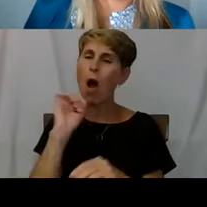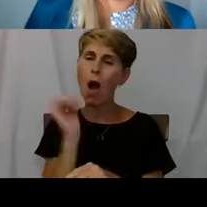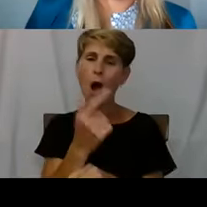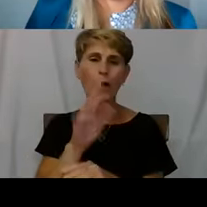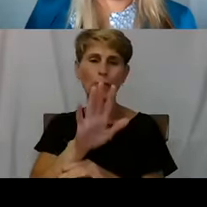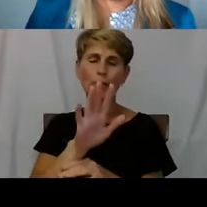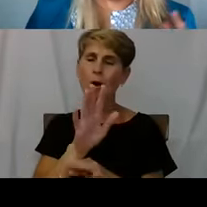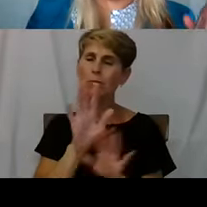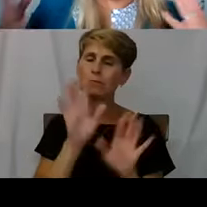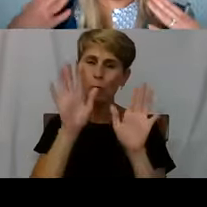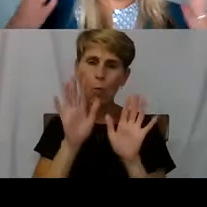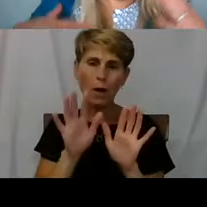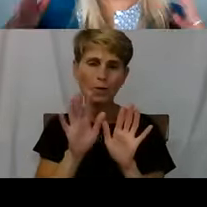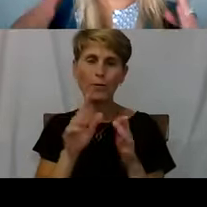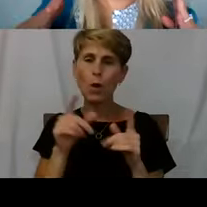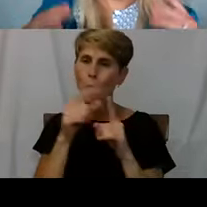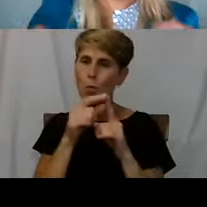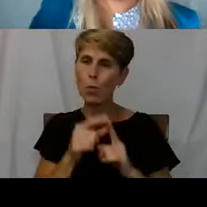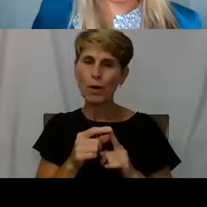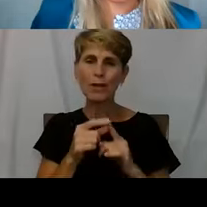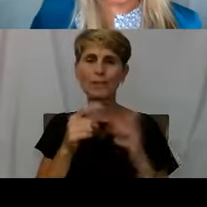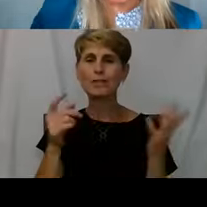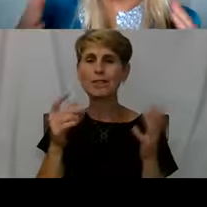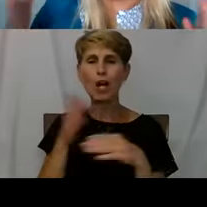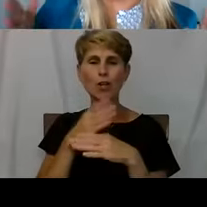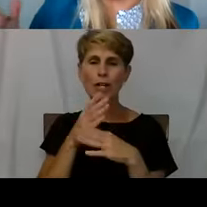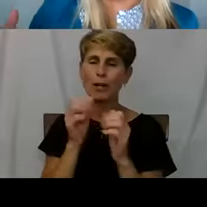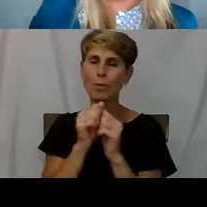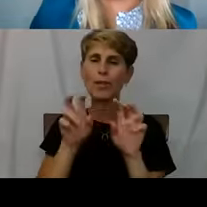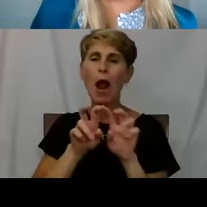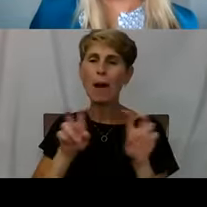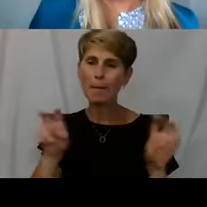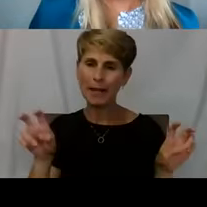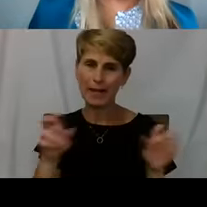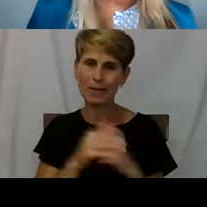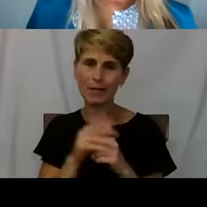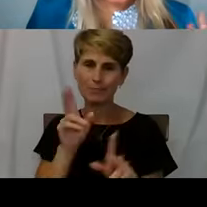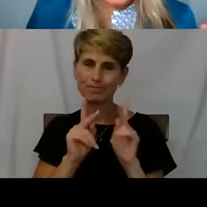I don't wanna be the only ones that in here just like loving this and almost being emotional